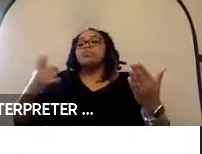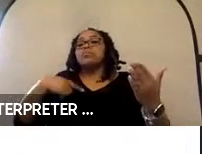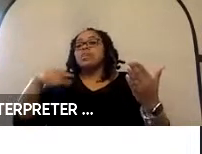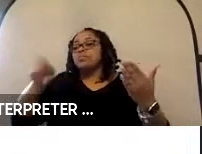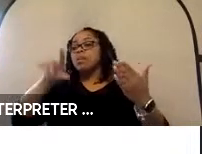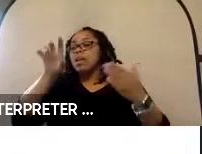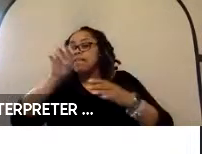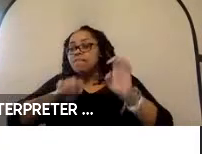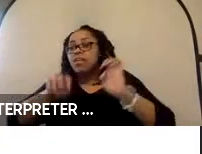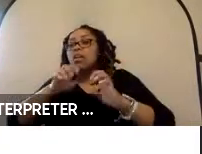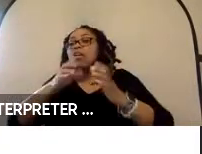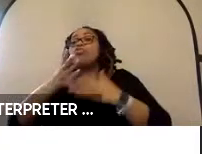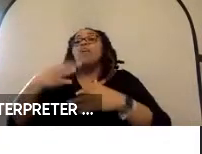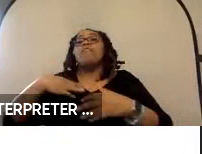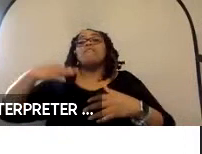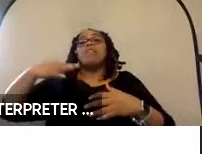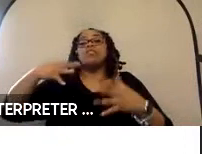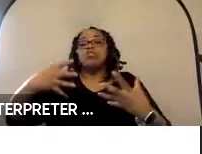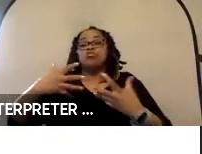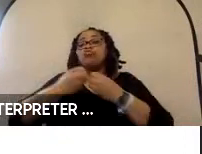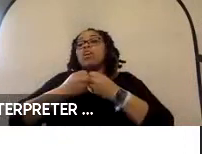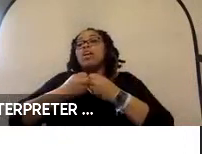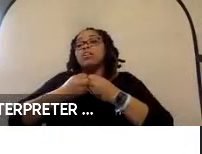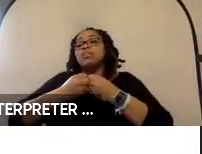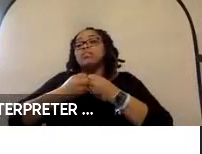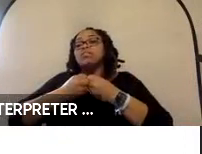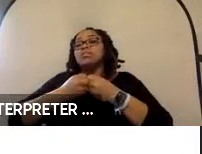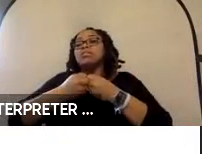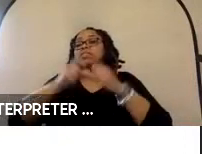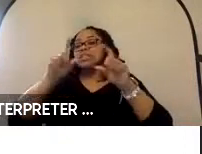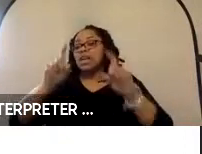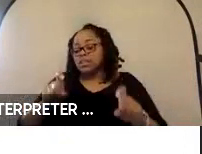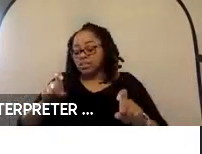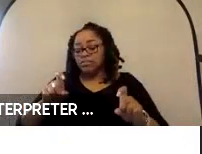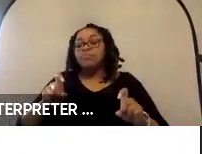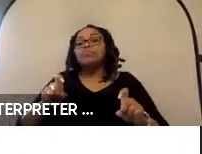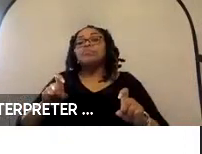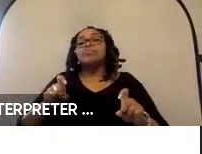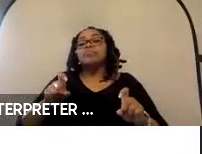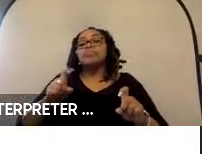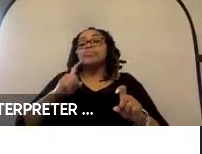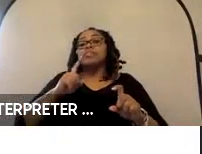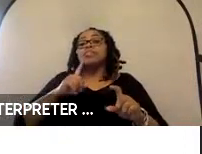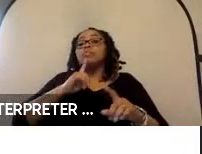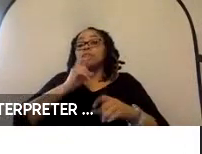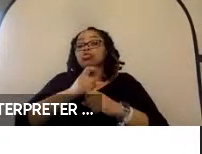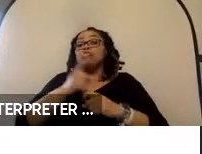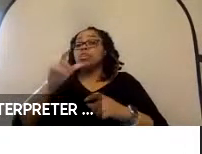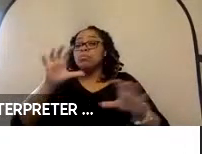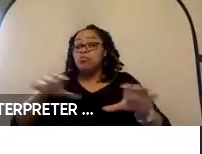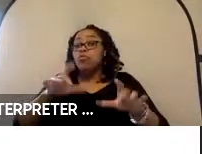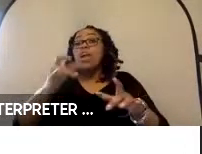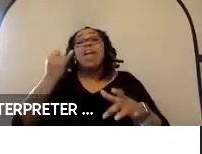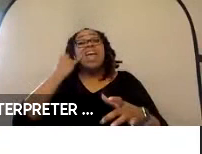through voluntary crash tests and test standards to verify performance, should there be a crash.